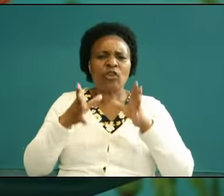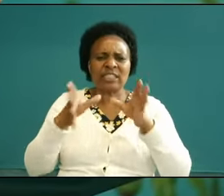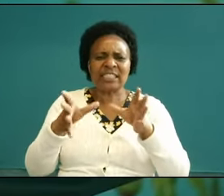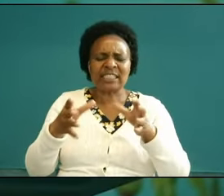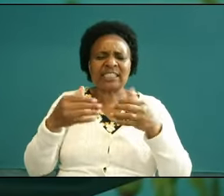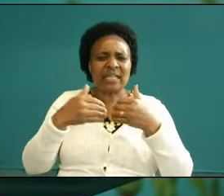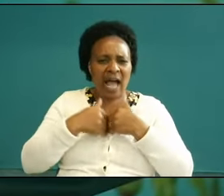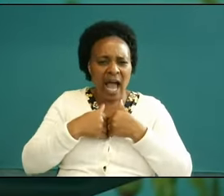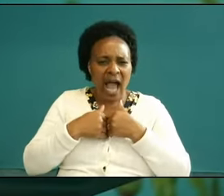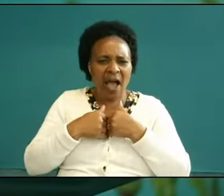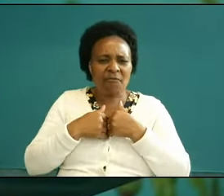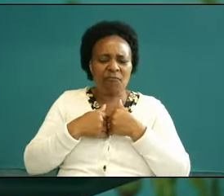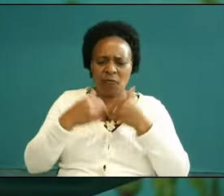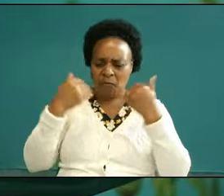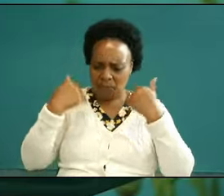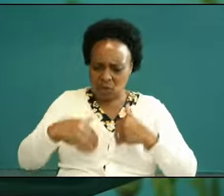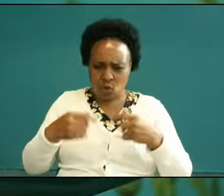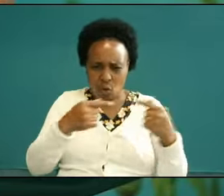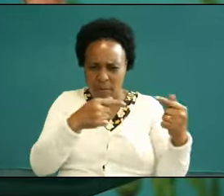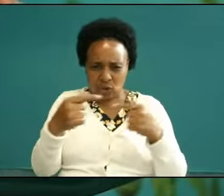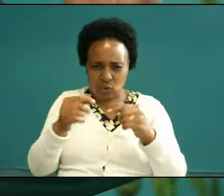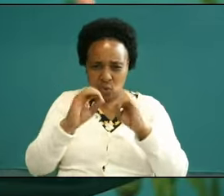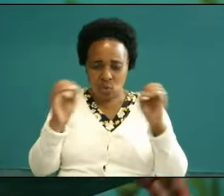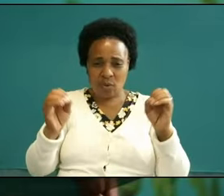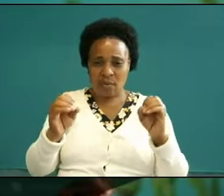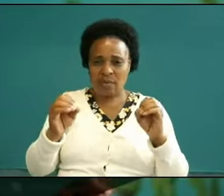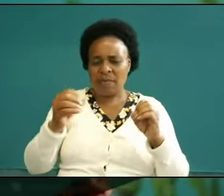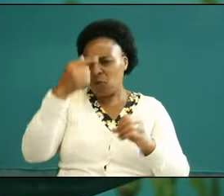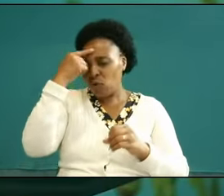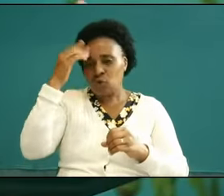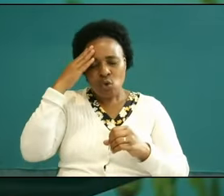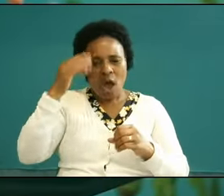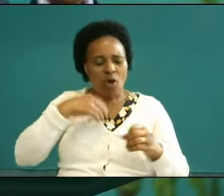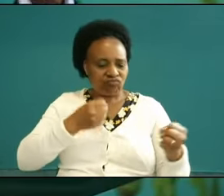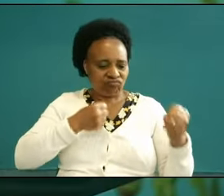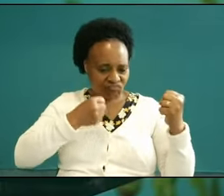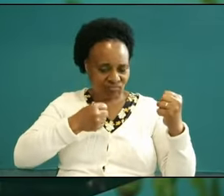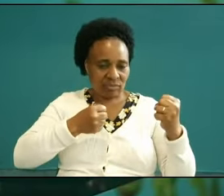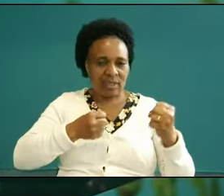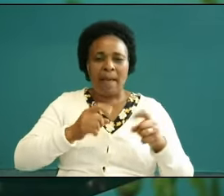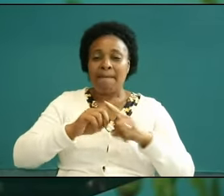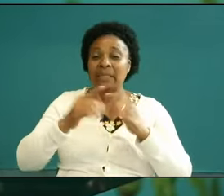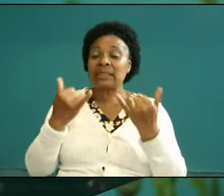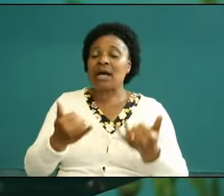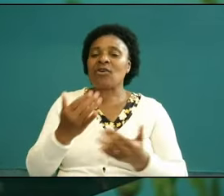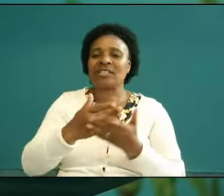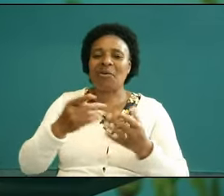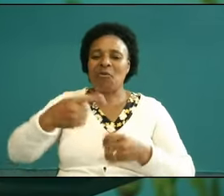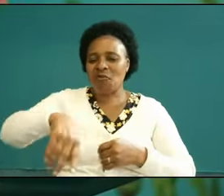this be a physical battle because we know how to fight some of us we have gone to you know we've